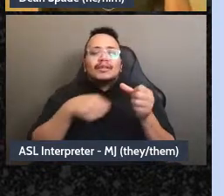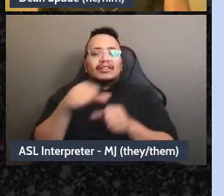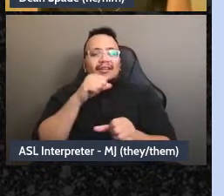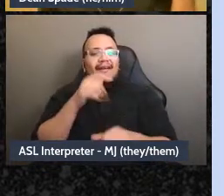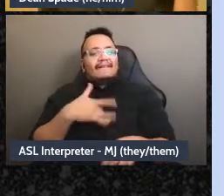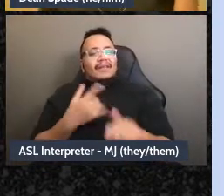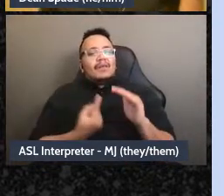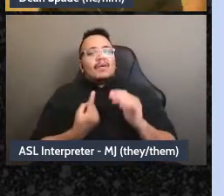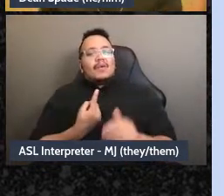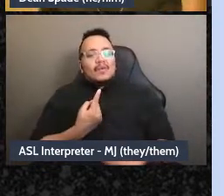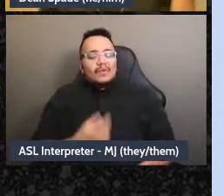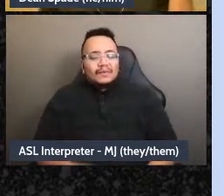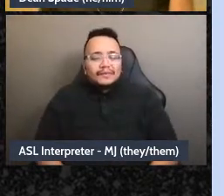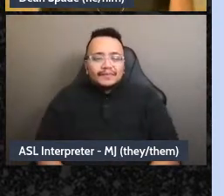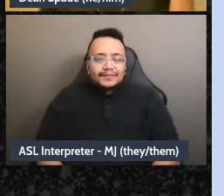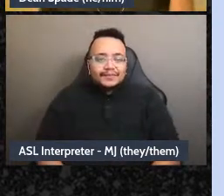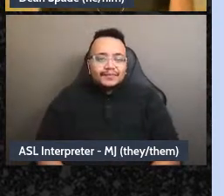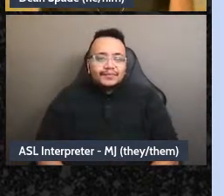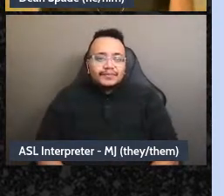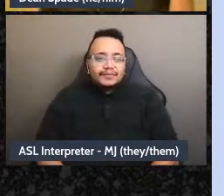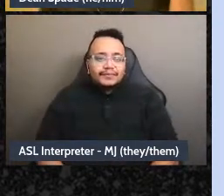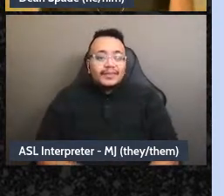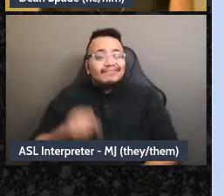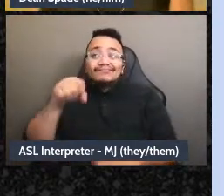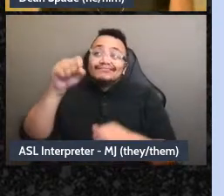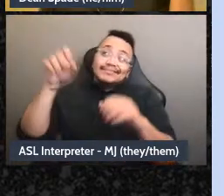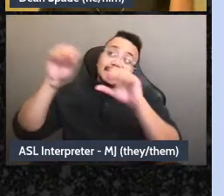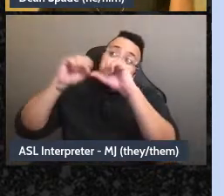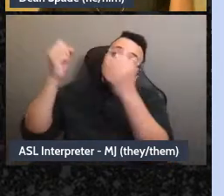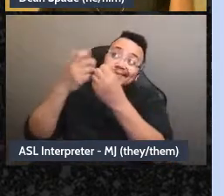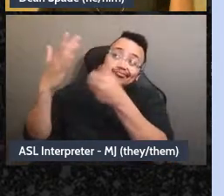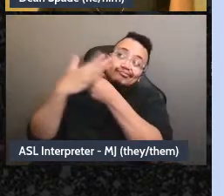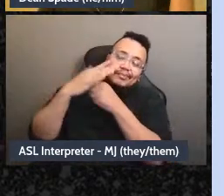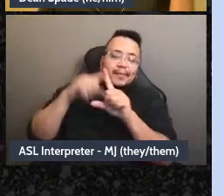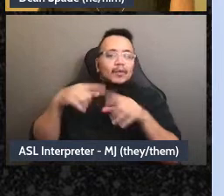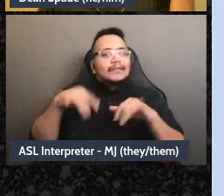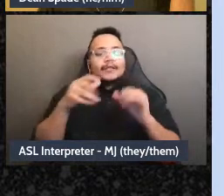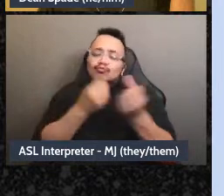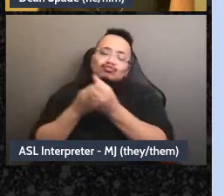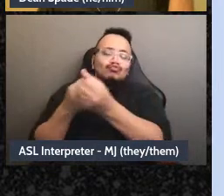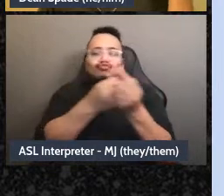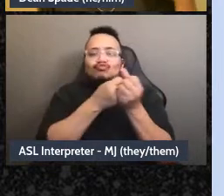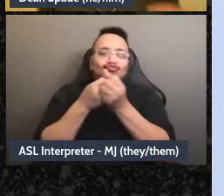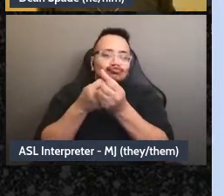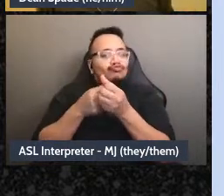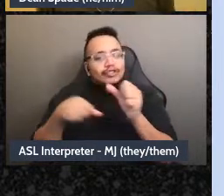and even though of course we're living under conditions that are harsh we want groups that have